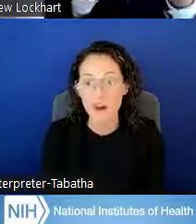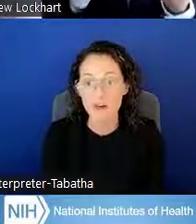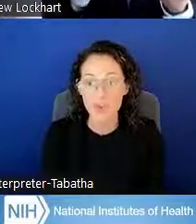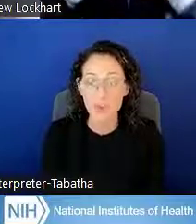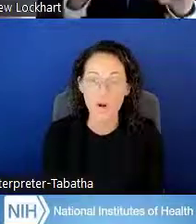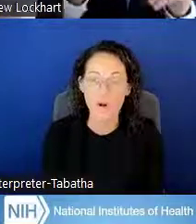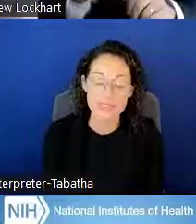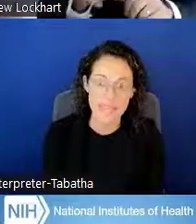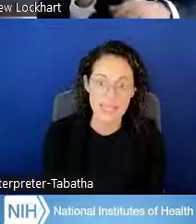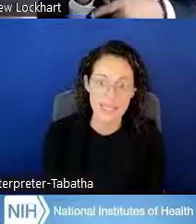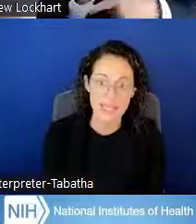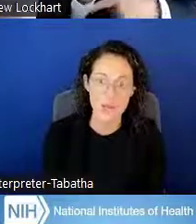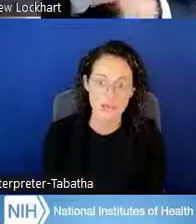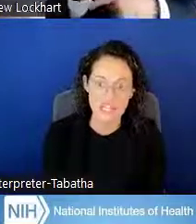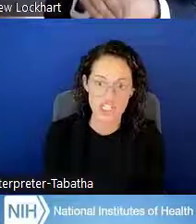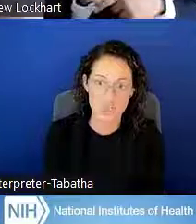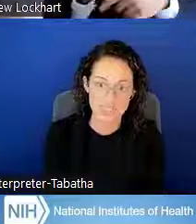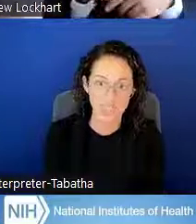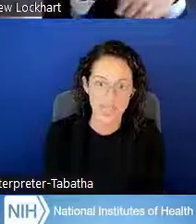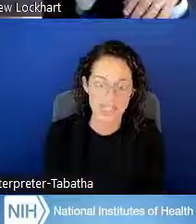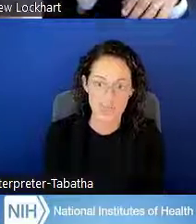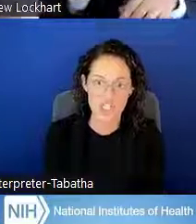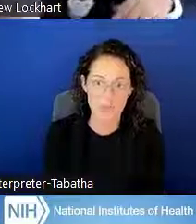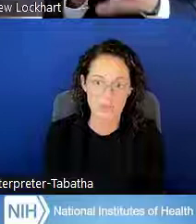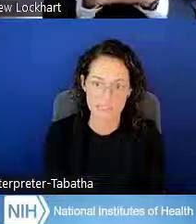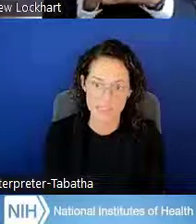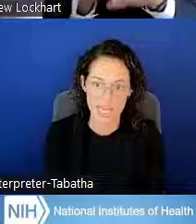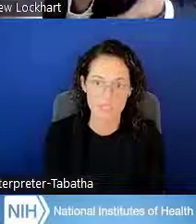of your debt-to-income ratio. It still has to be 20 percent.